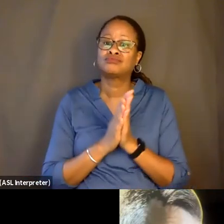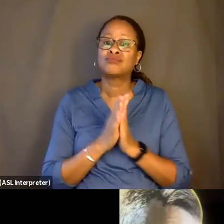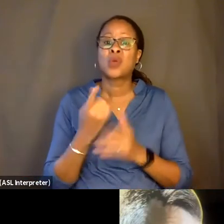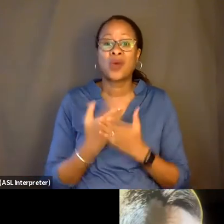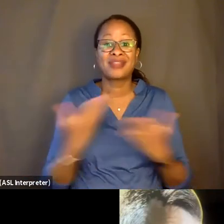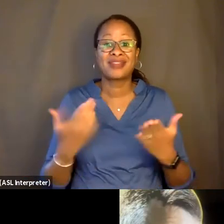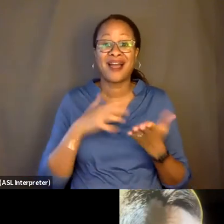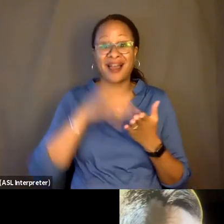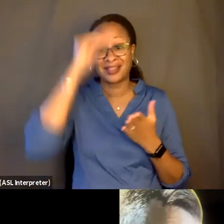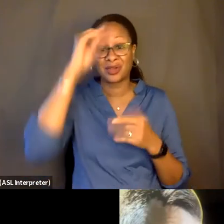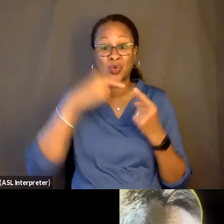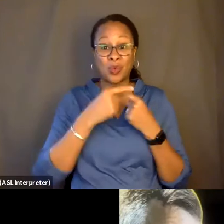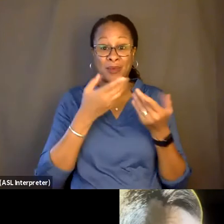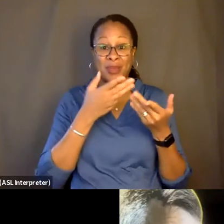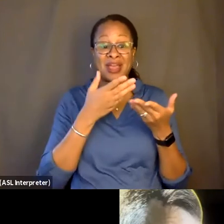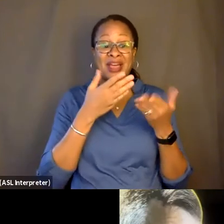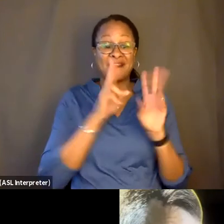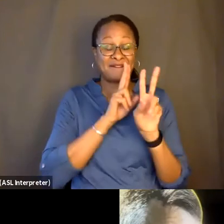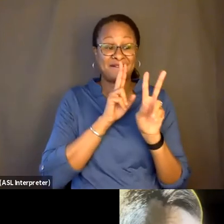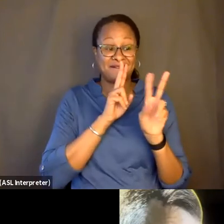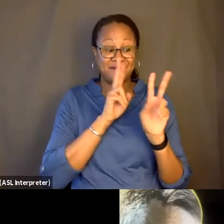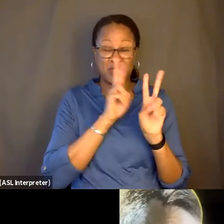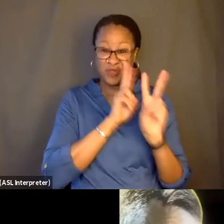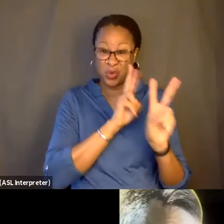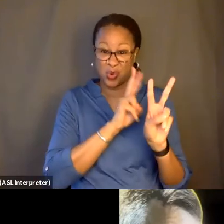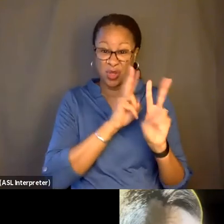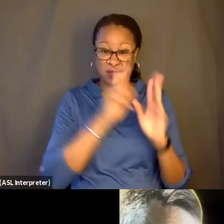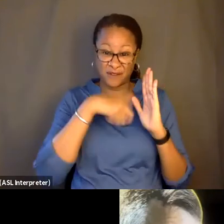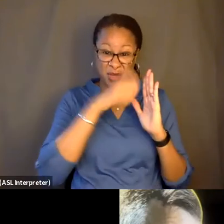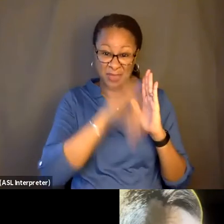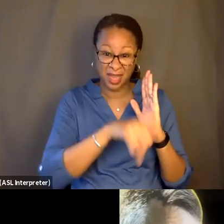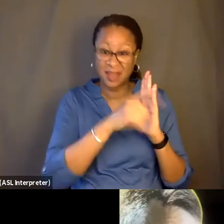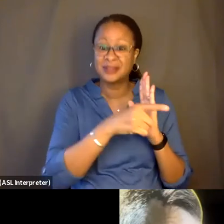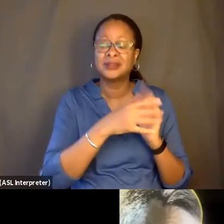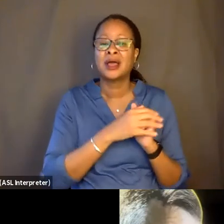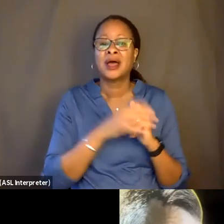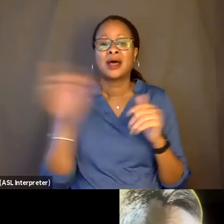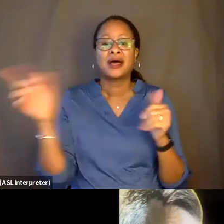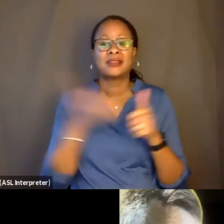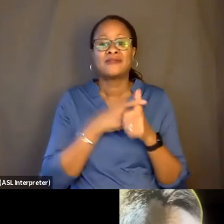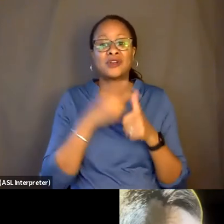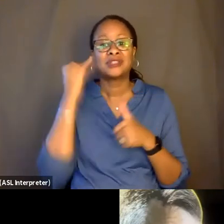when we filmed that funeral, I had-- the initial idea is, we'll do this funeral now, while dad's alive.